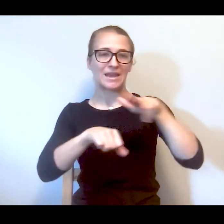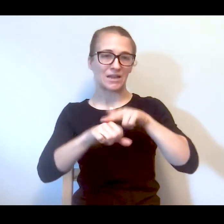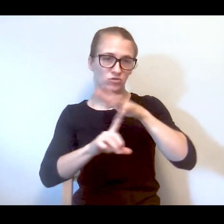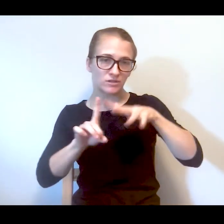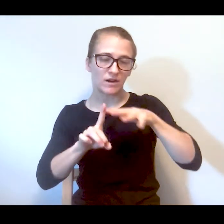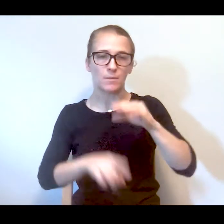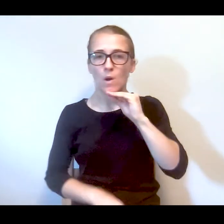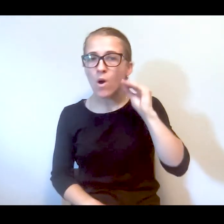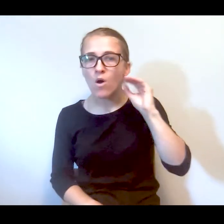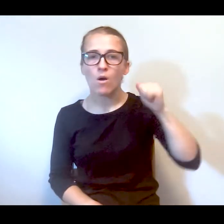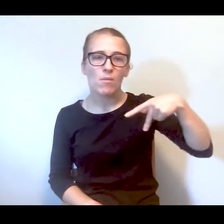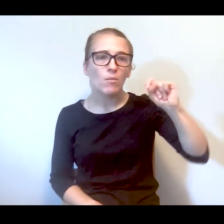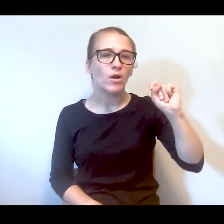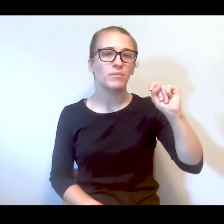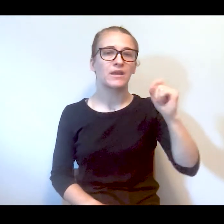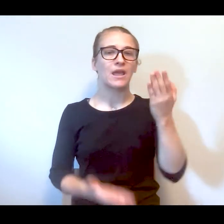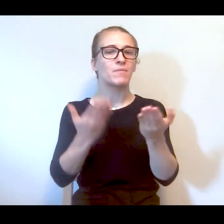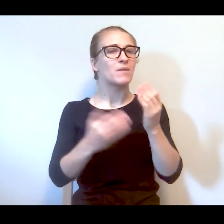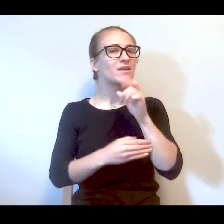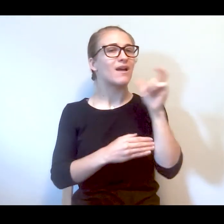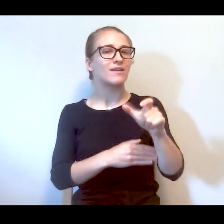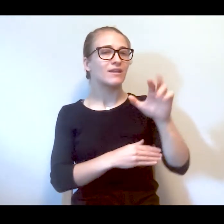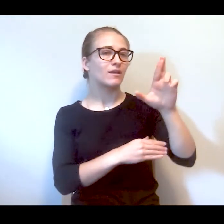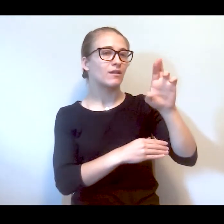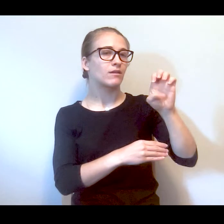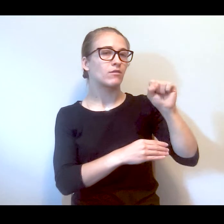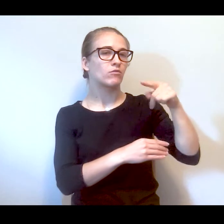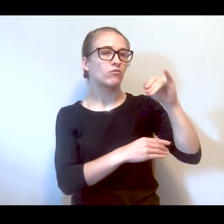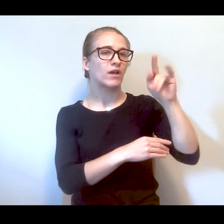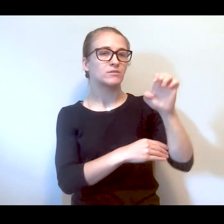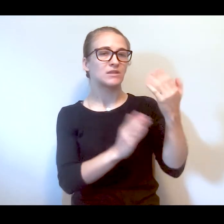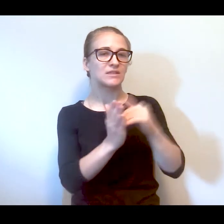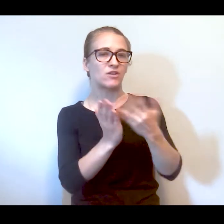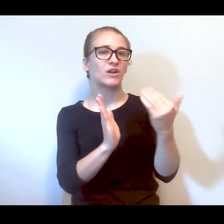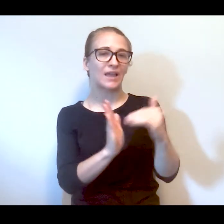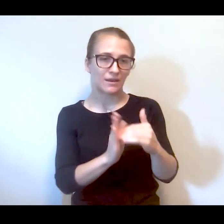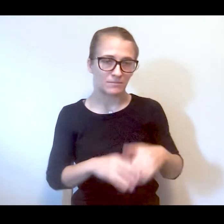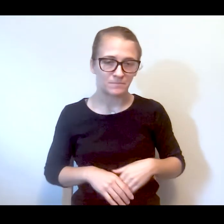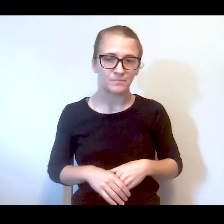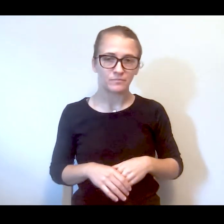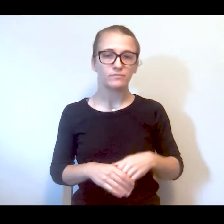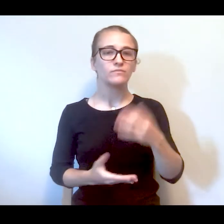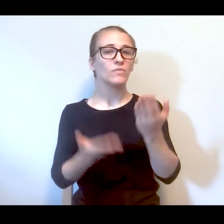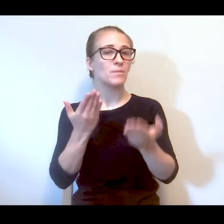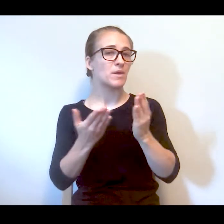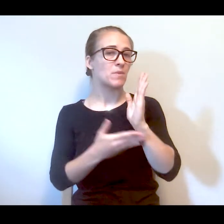environment, so in their home or apartment, and not necessarily need the respite center. So that might be working with somebody to develop a